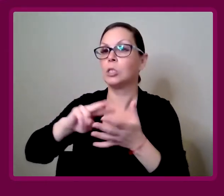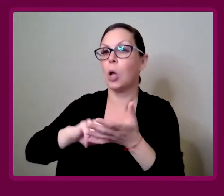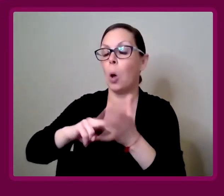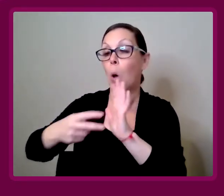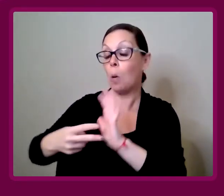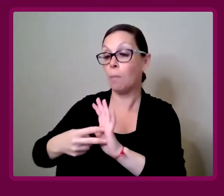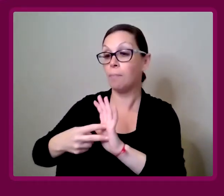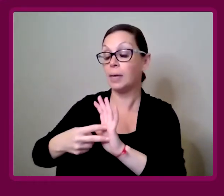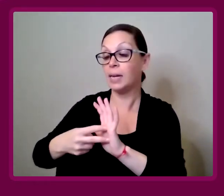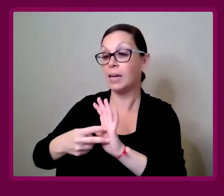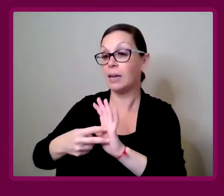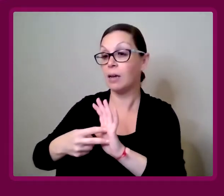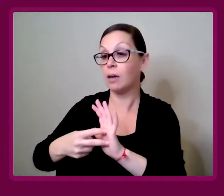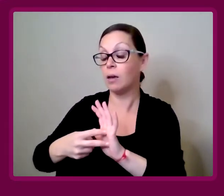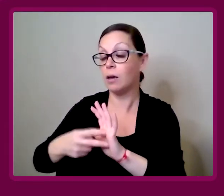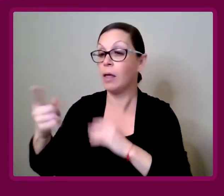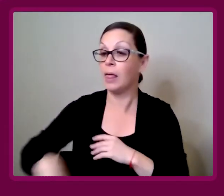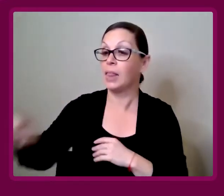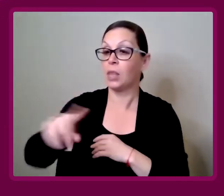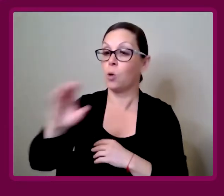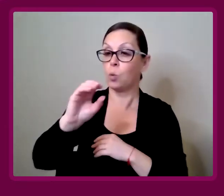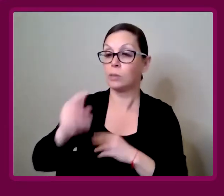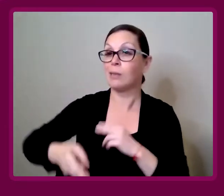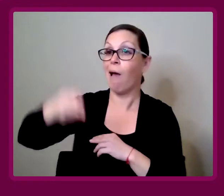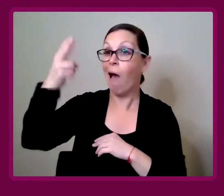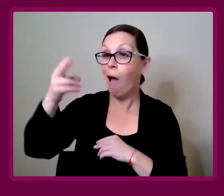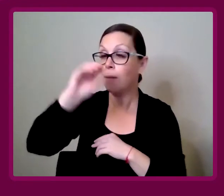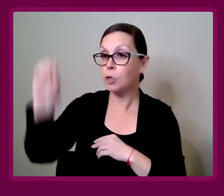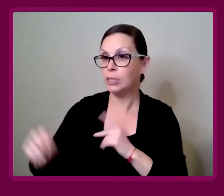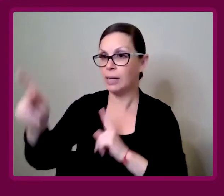There's going to be a high percentage of people who obviously have vision impairment.